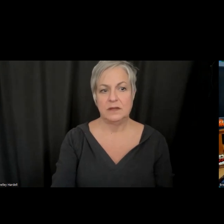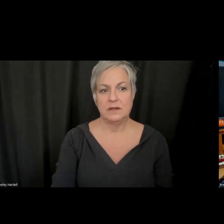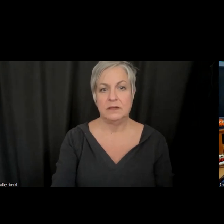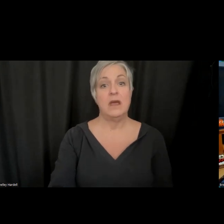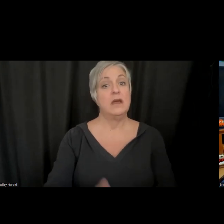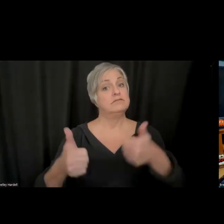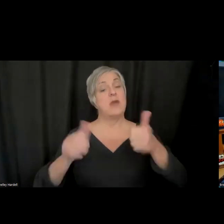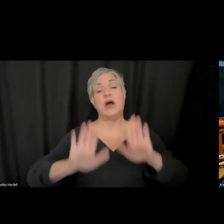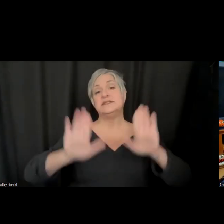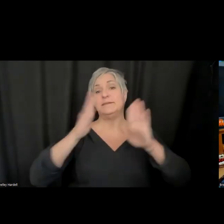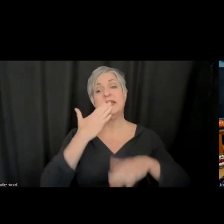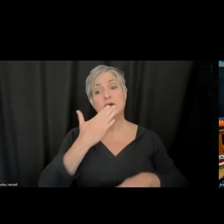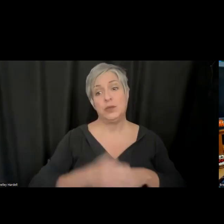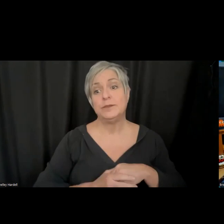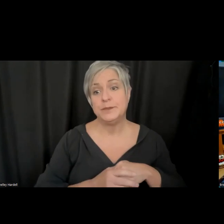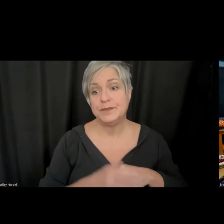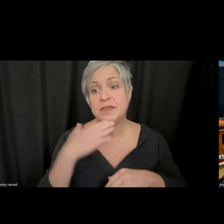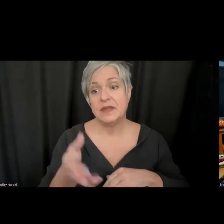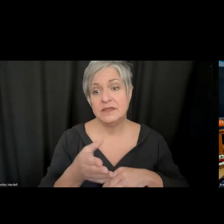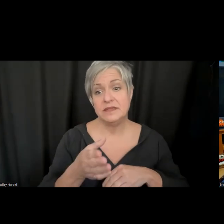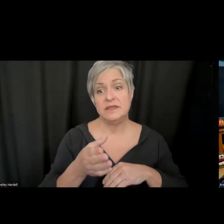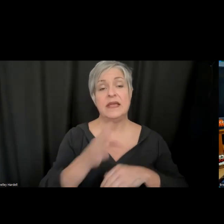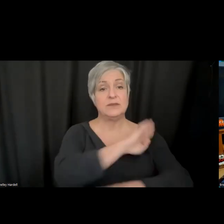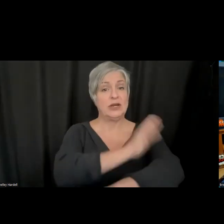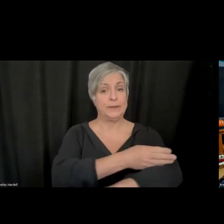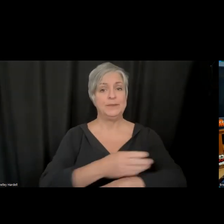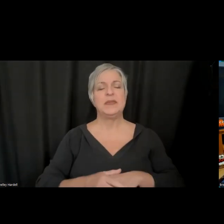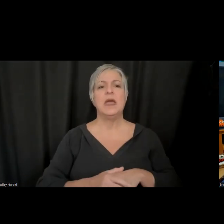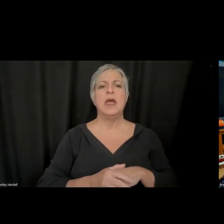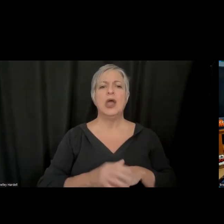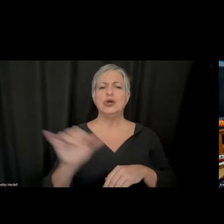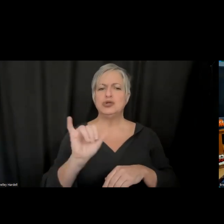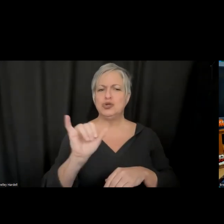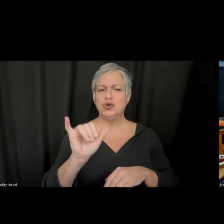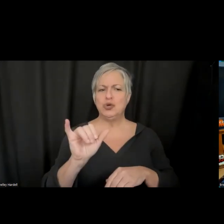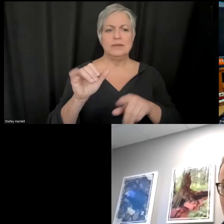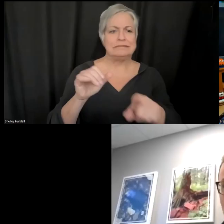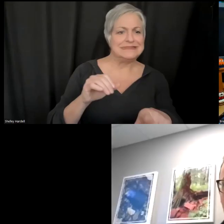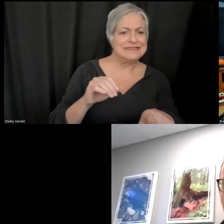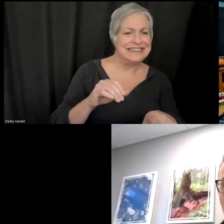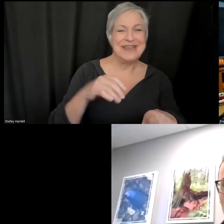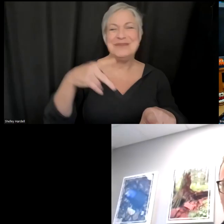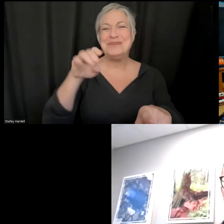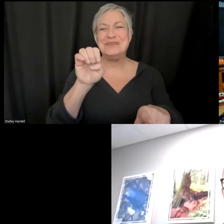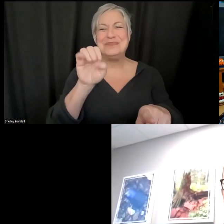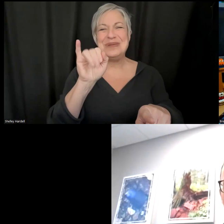Brenden. >> Peirce: Thanks, Brenden. I'm also a little aware of time here. We are approaching the